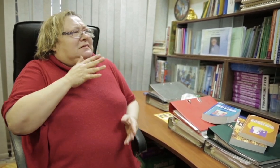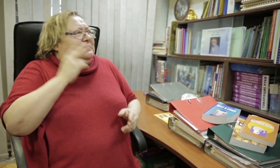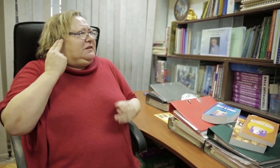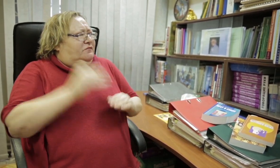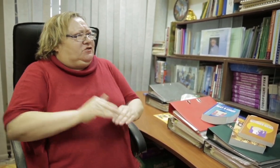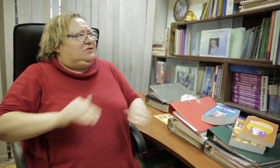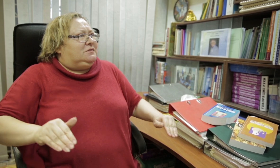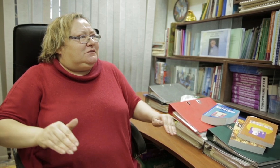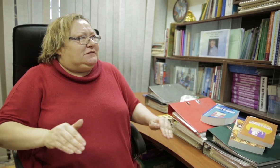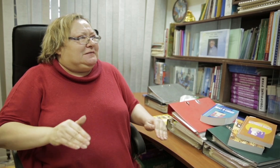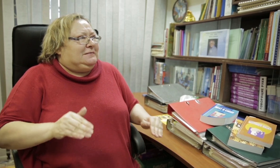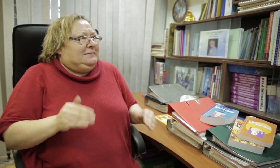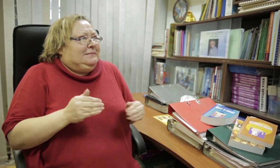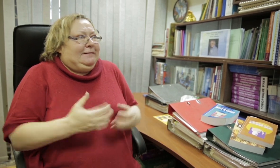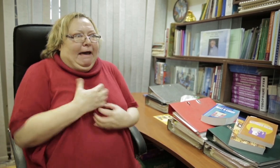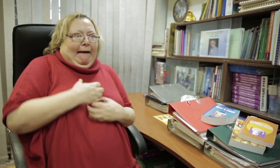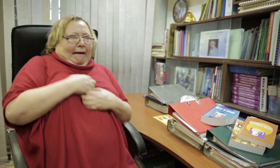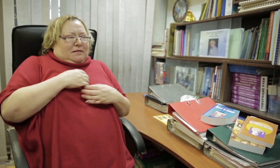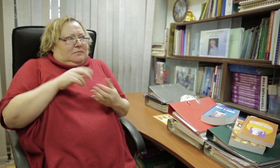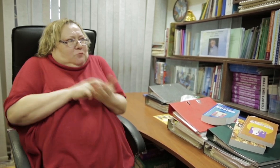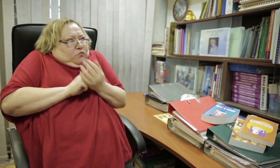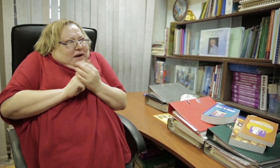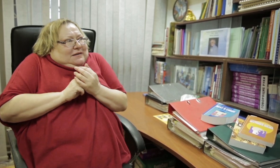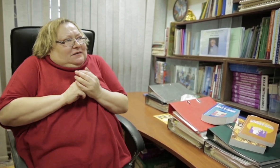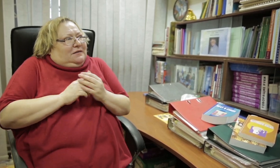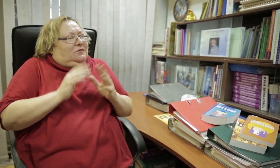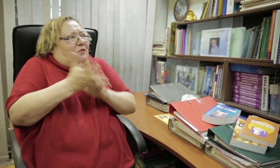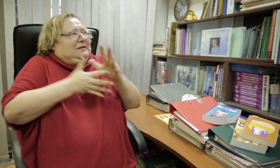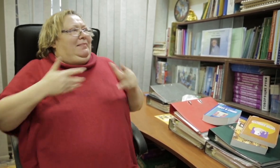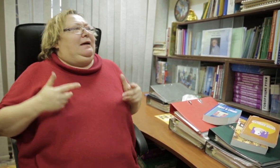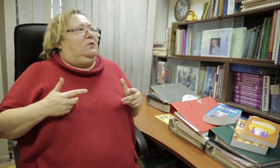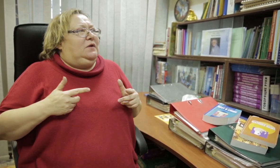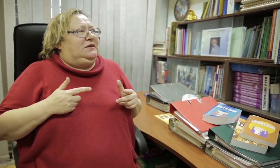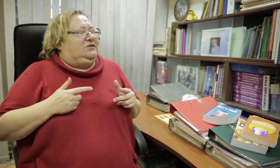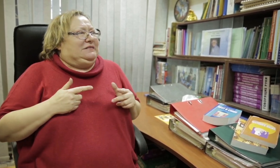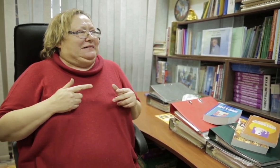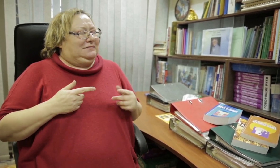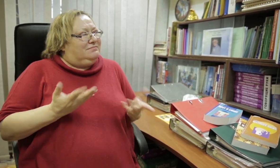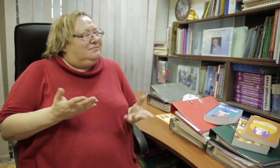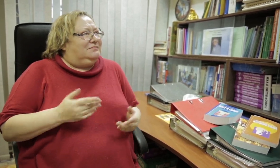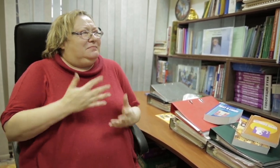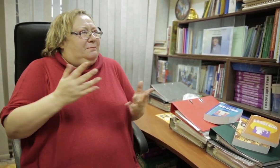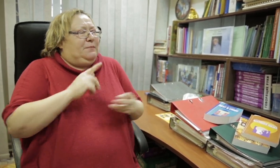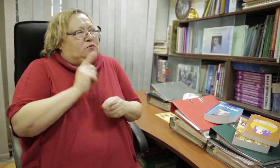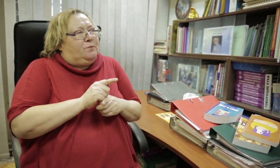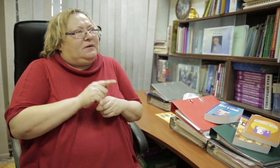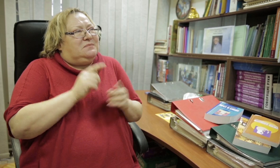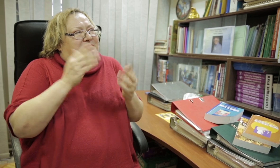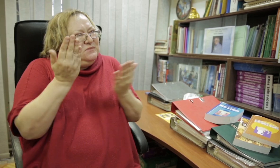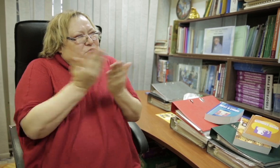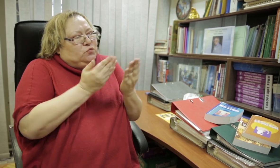university students in the theater and other fields . The abbreviation is RGSAI [Russian Government Specialized